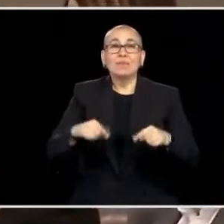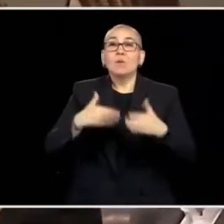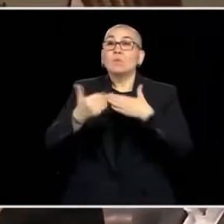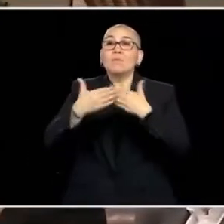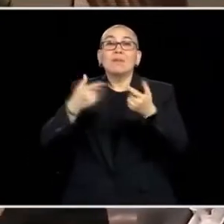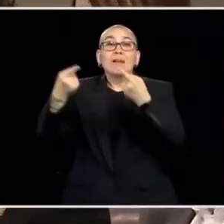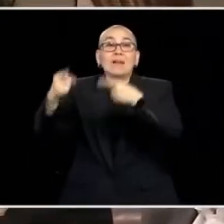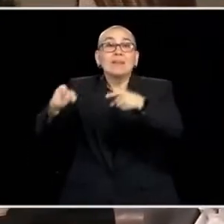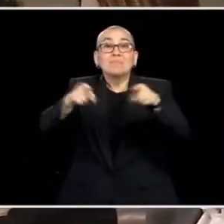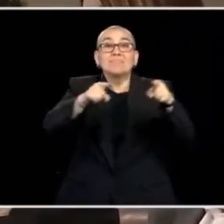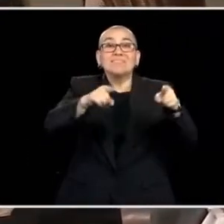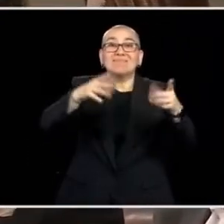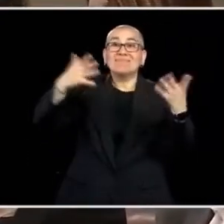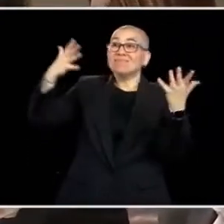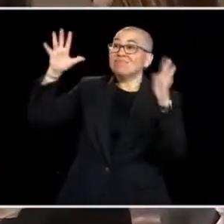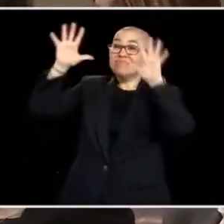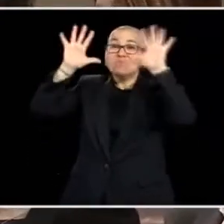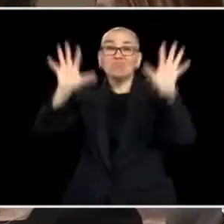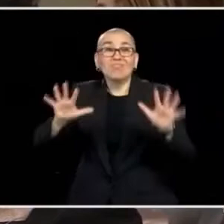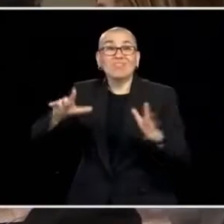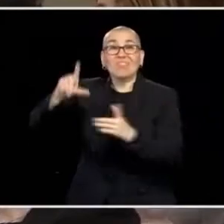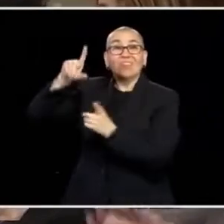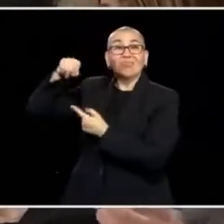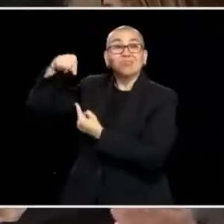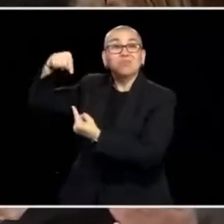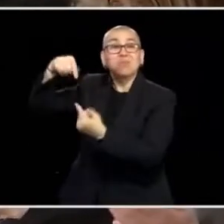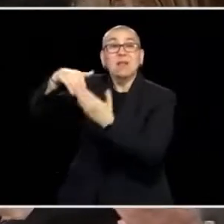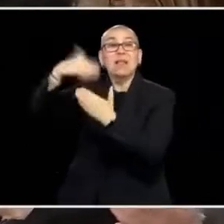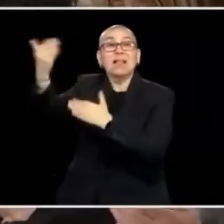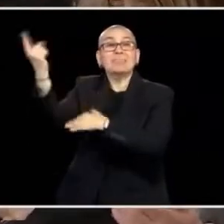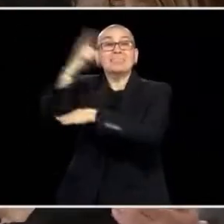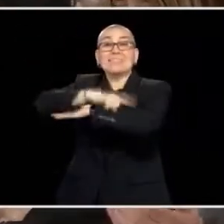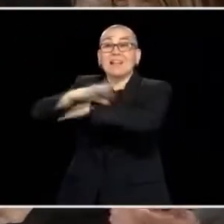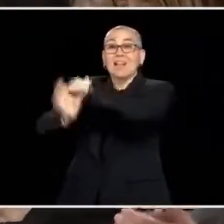DARKEST NIGHTS, THERE IS A SUNRISE THE NEXT MORNING AND YOU'RE FIGURING IT OUT. SO THANK YOU FOR BEING THAT